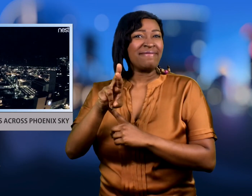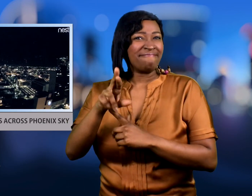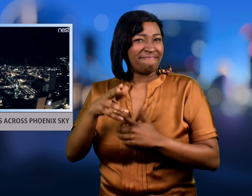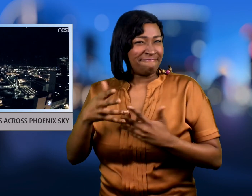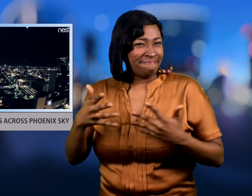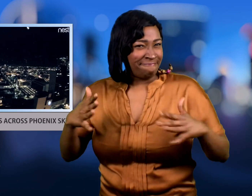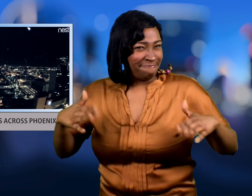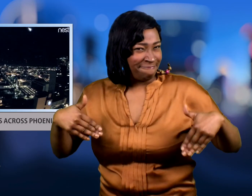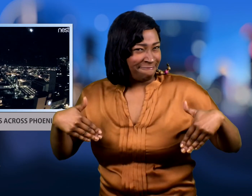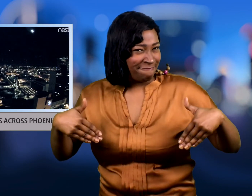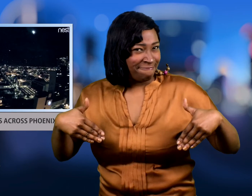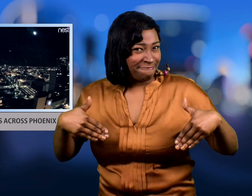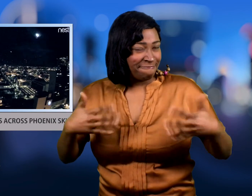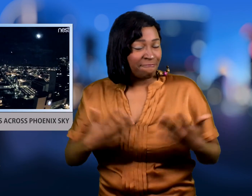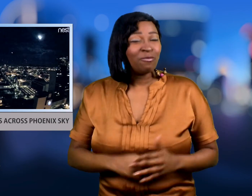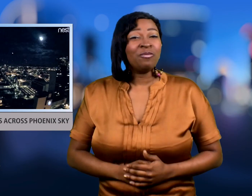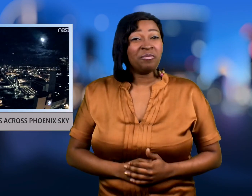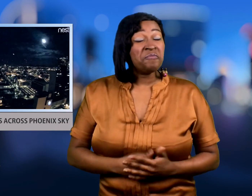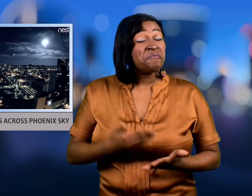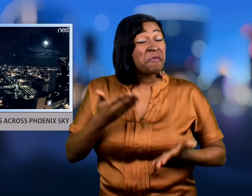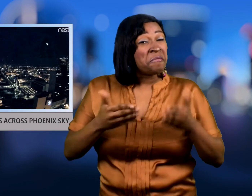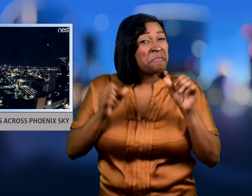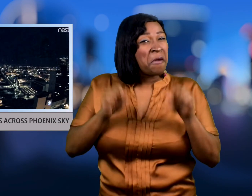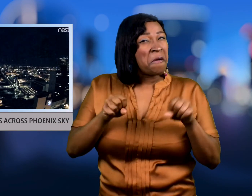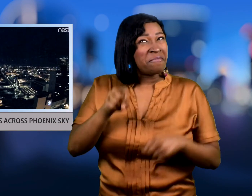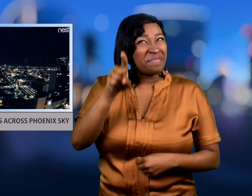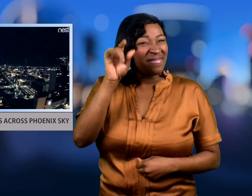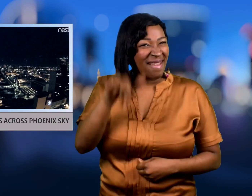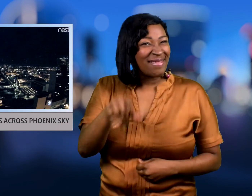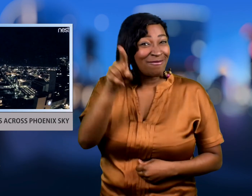all signs point to a meteor show. The latest